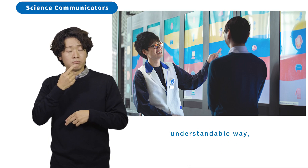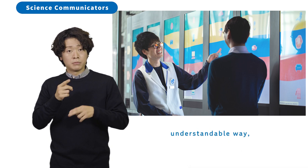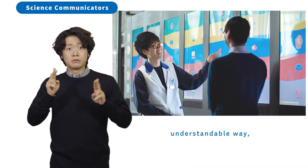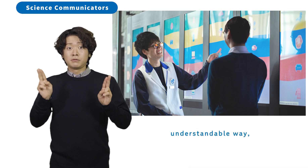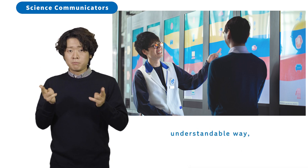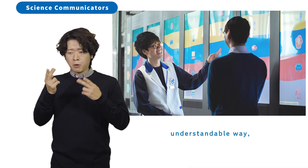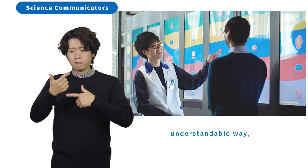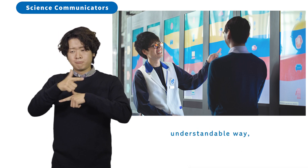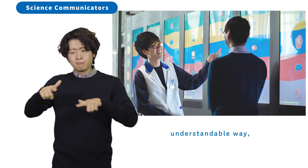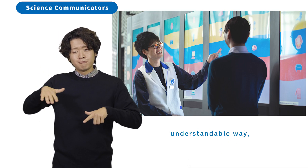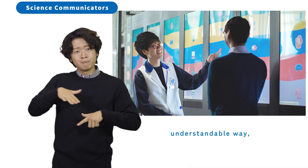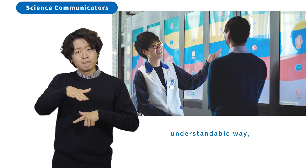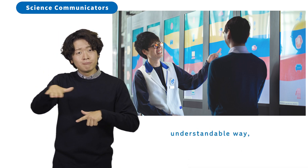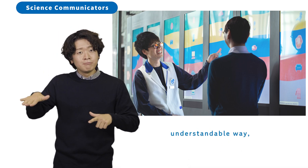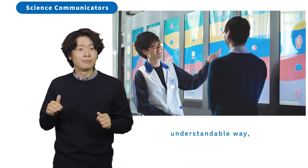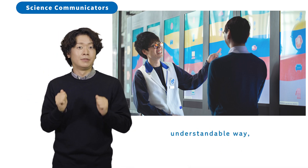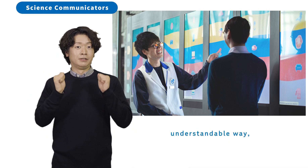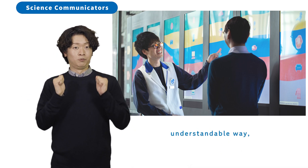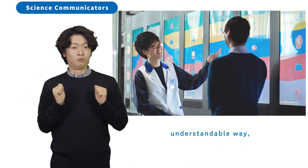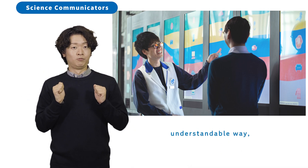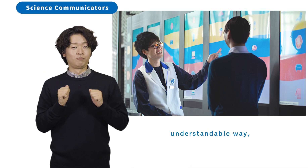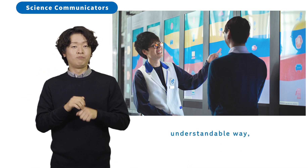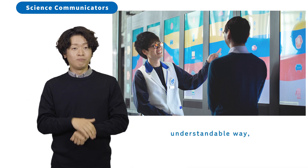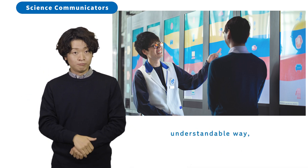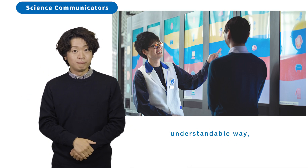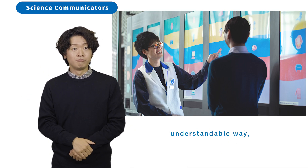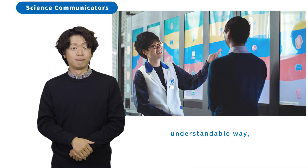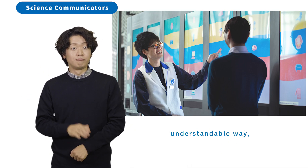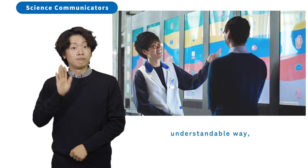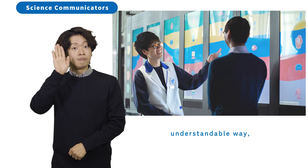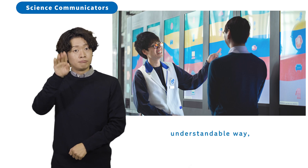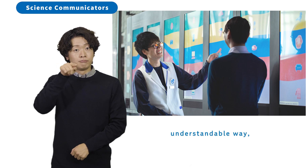understandable way,